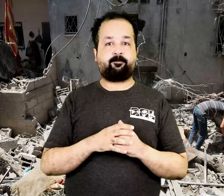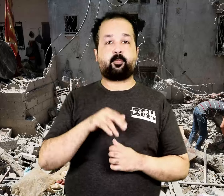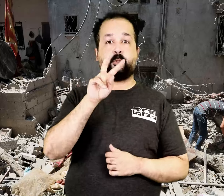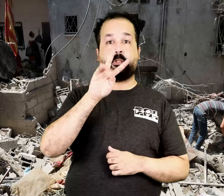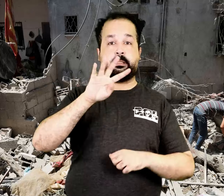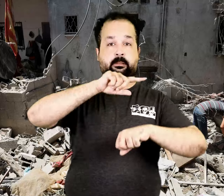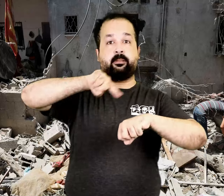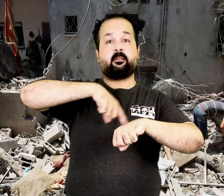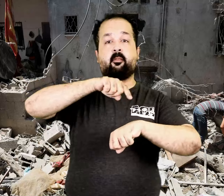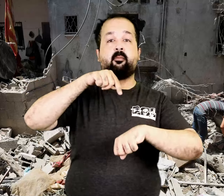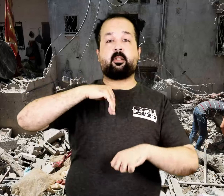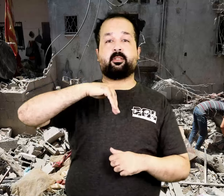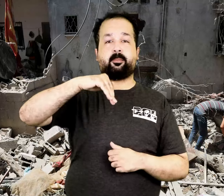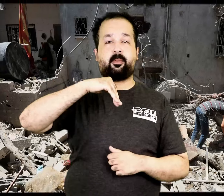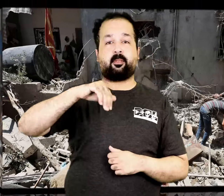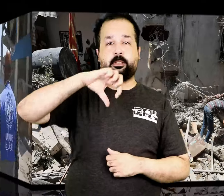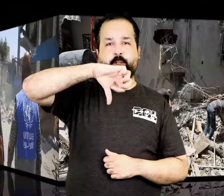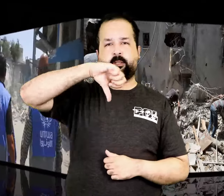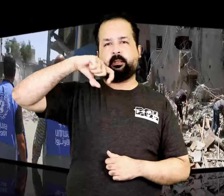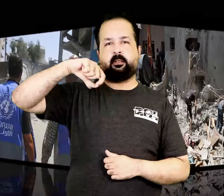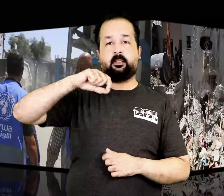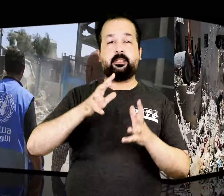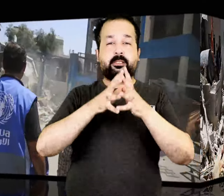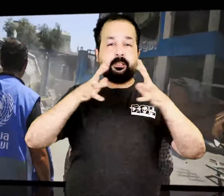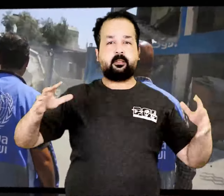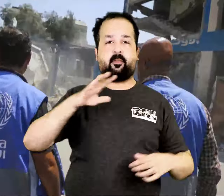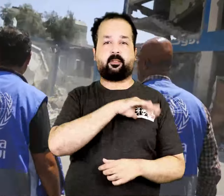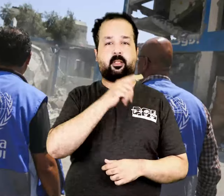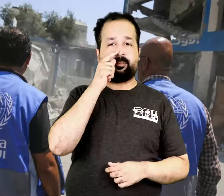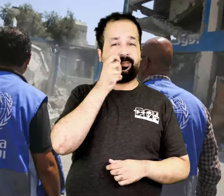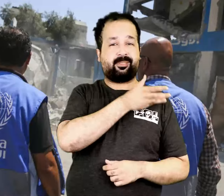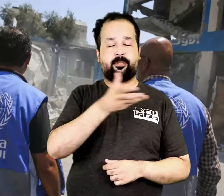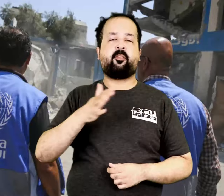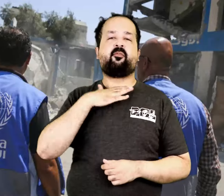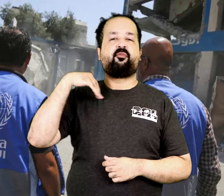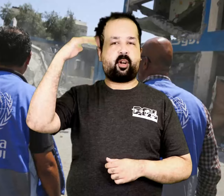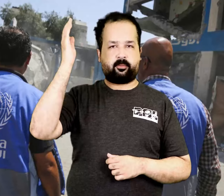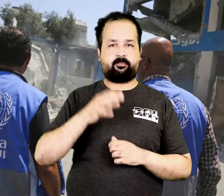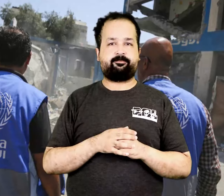Over 90 Palestinians were martyred within 24 hours.